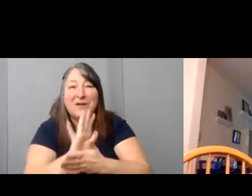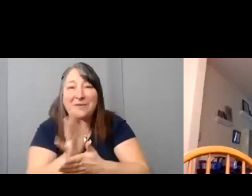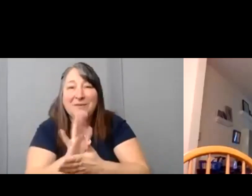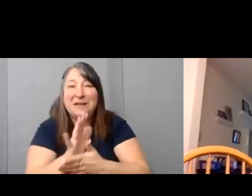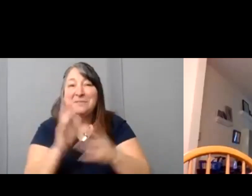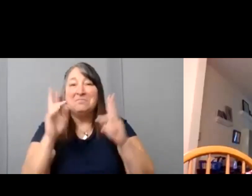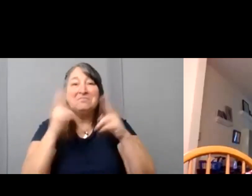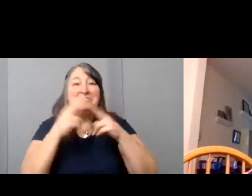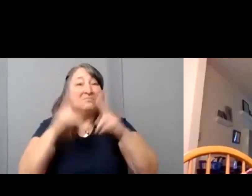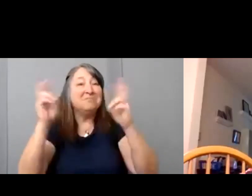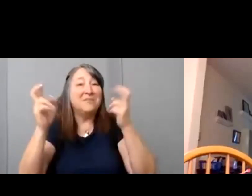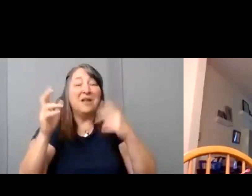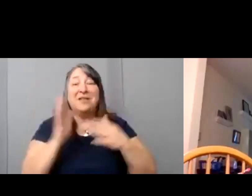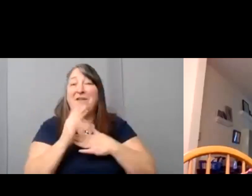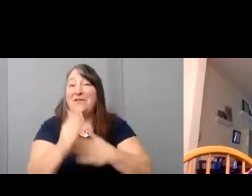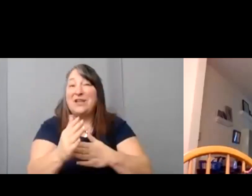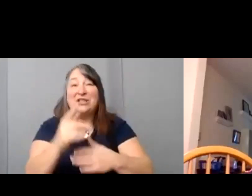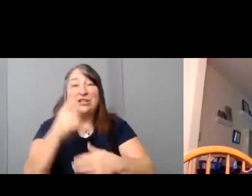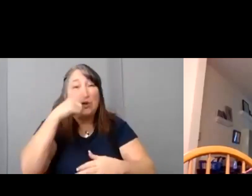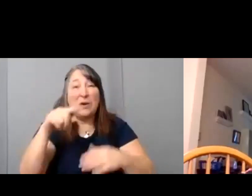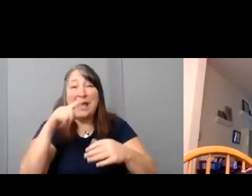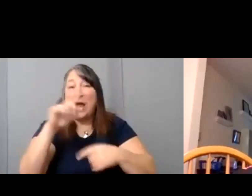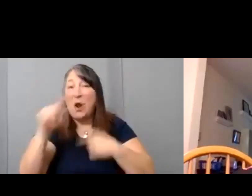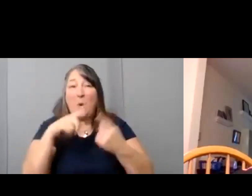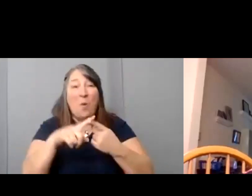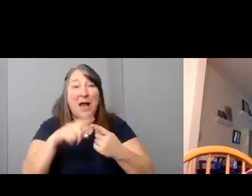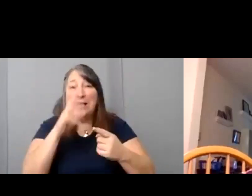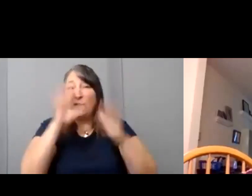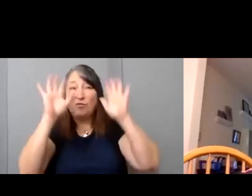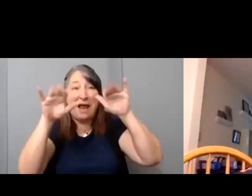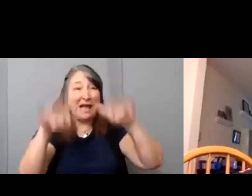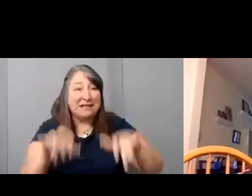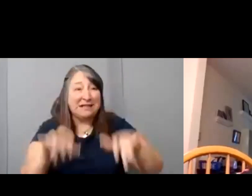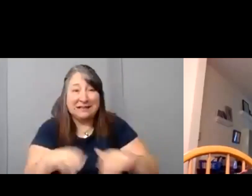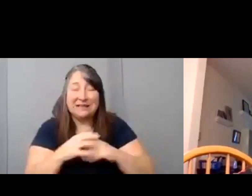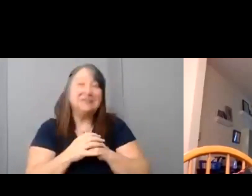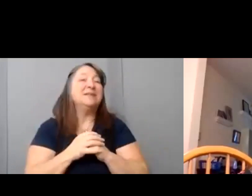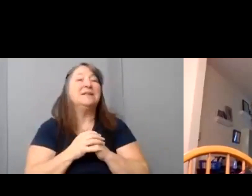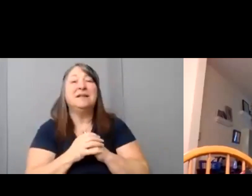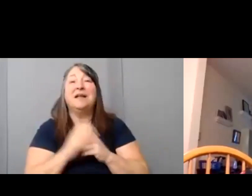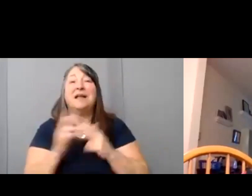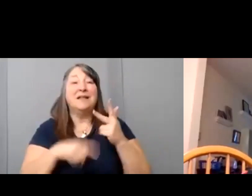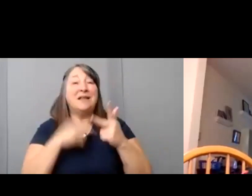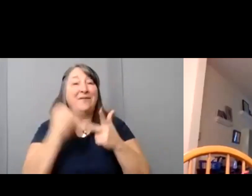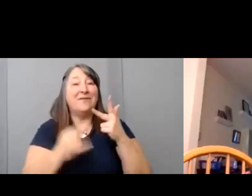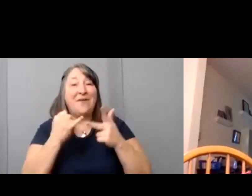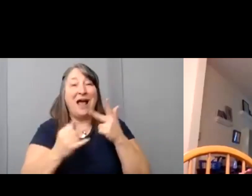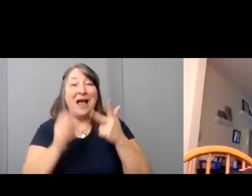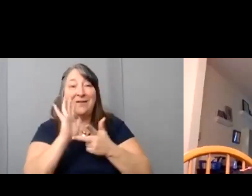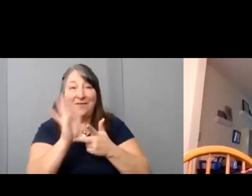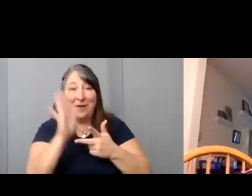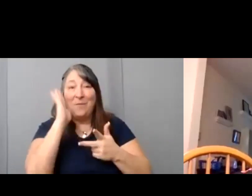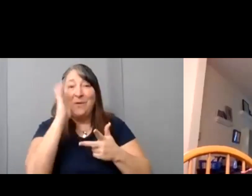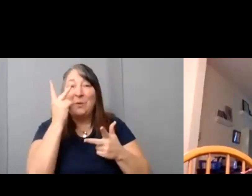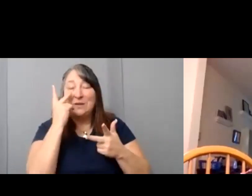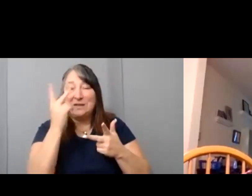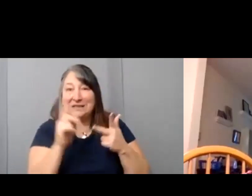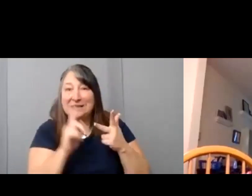When it Rains.” Um in a little bit and our final film we're gonna see is Autism Ability.